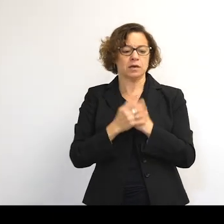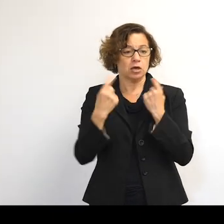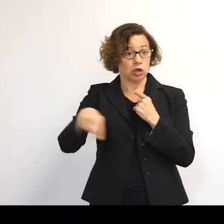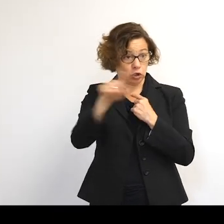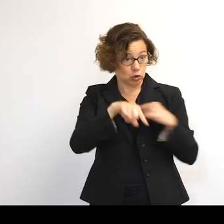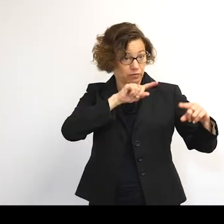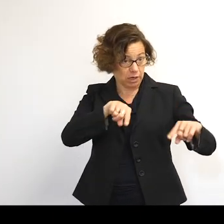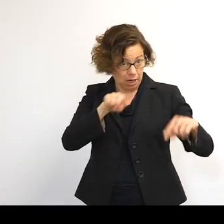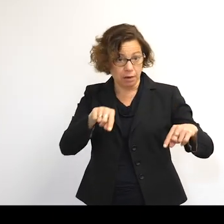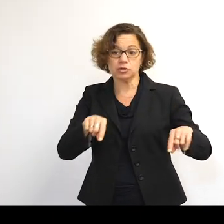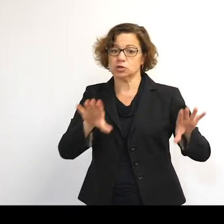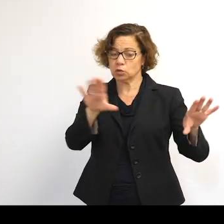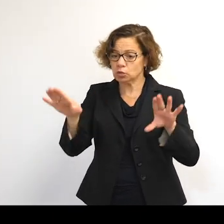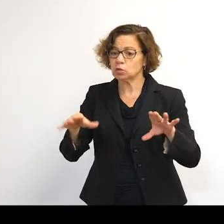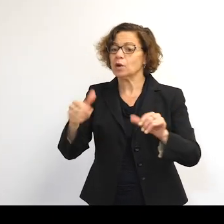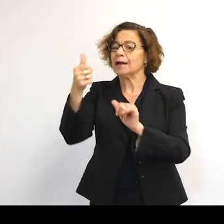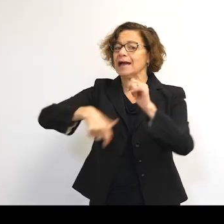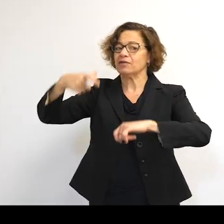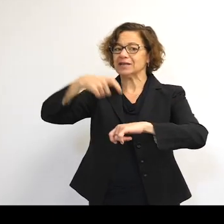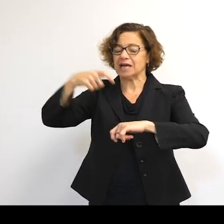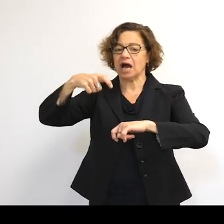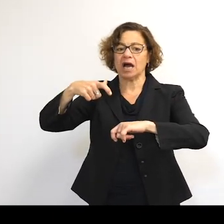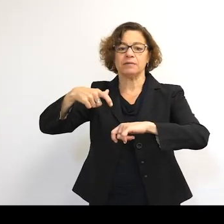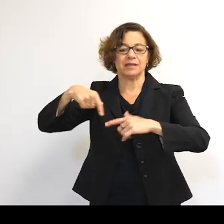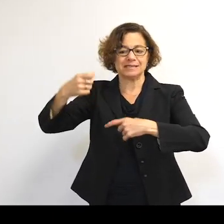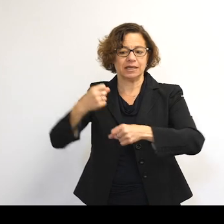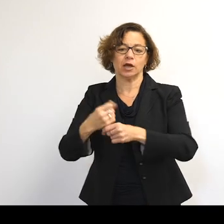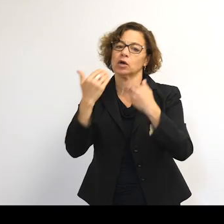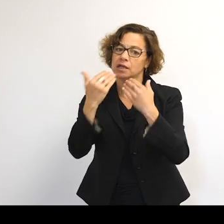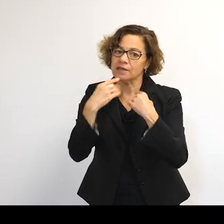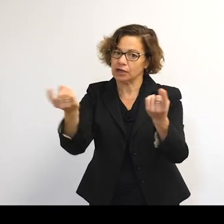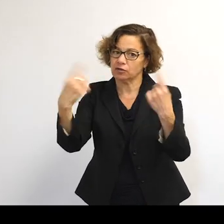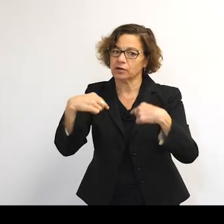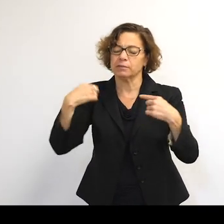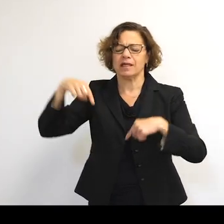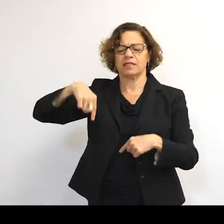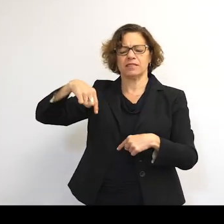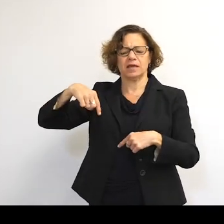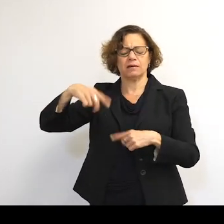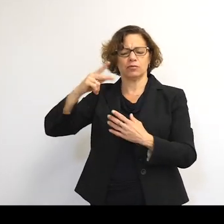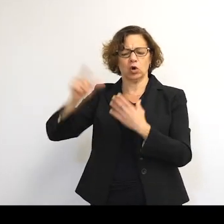have come to every time this whole year-- thank you so much. But when we are thinking about that program